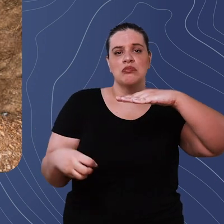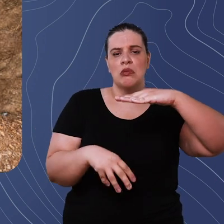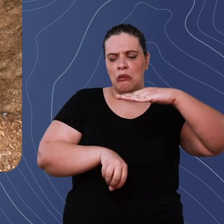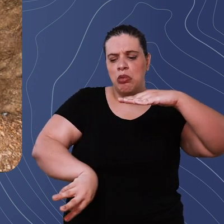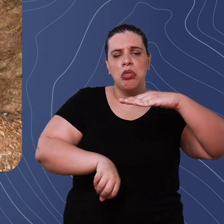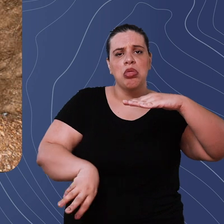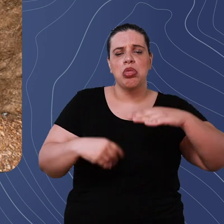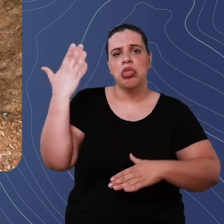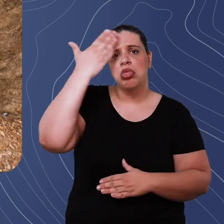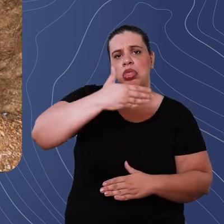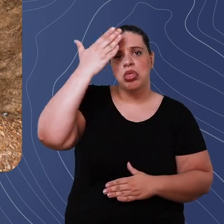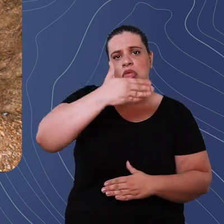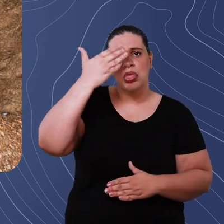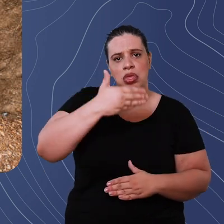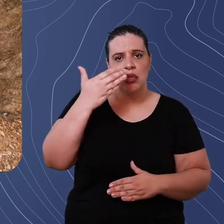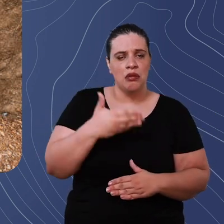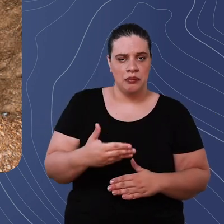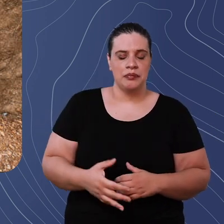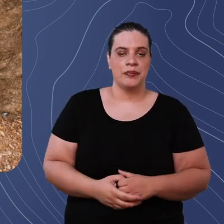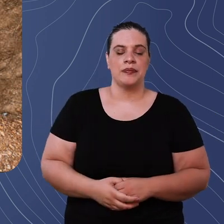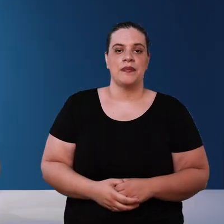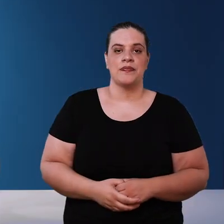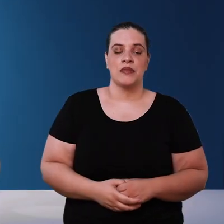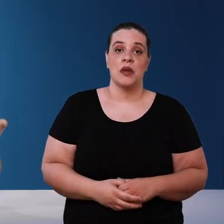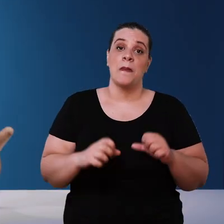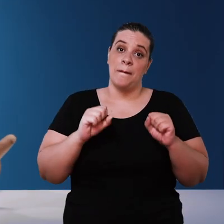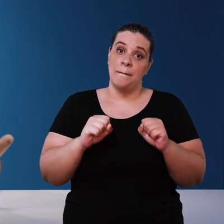some kind of leak the leak may go unnoticed you may be